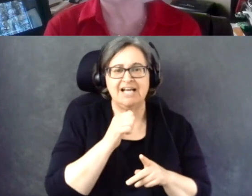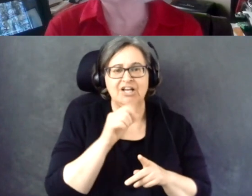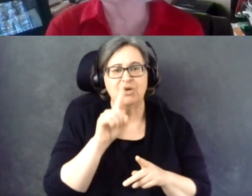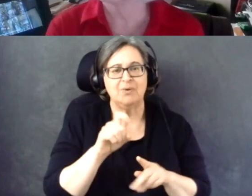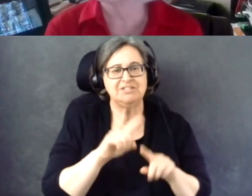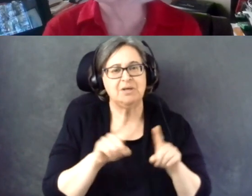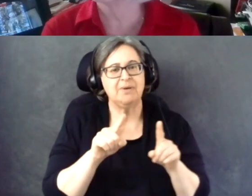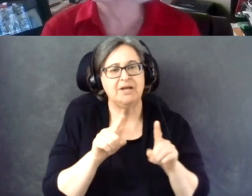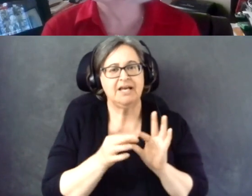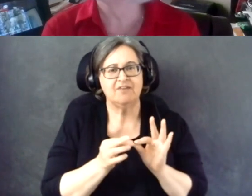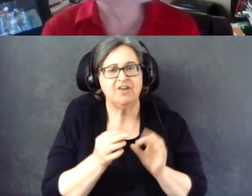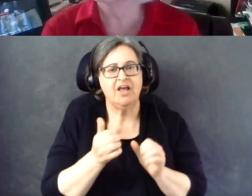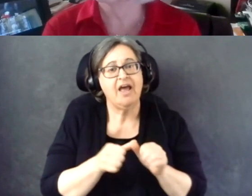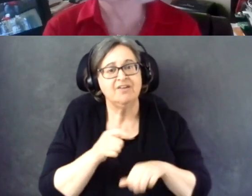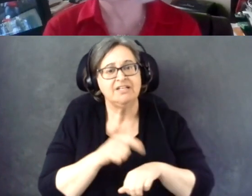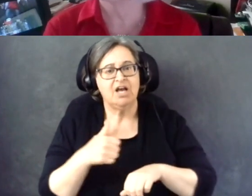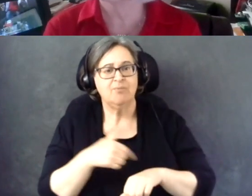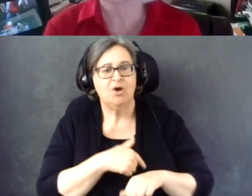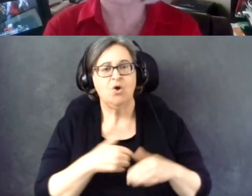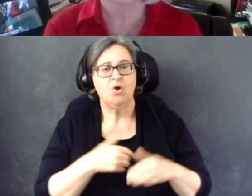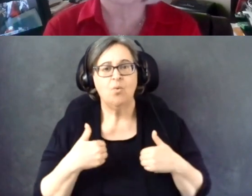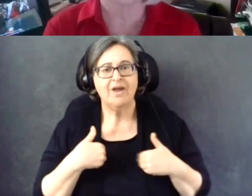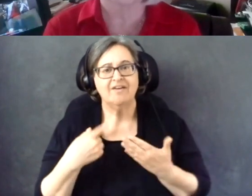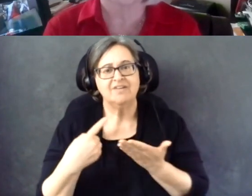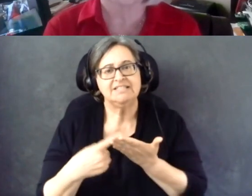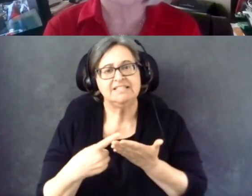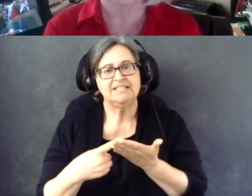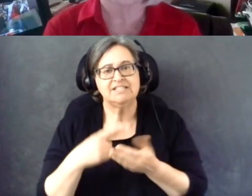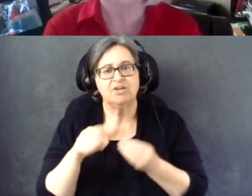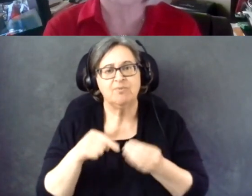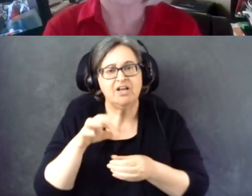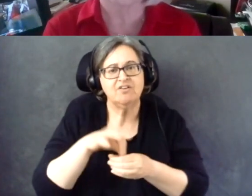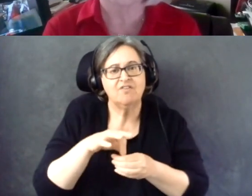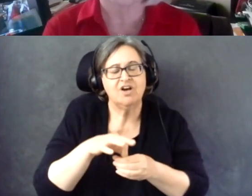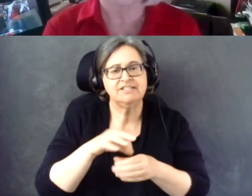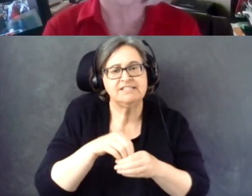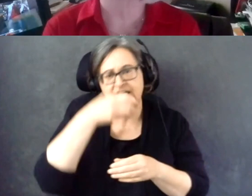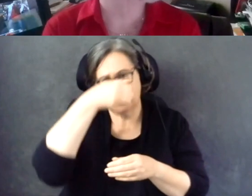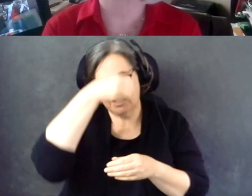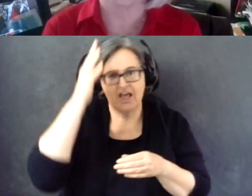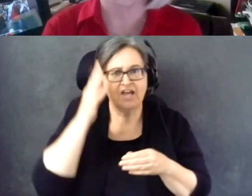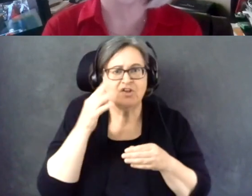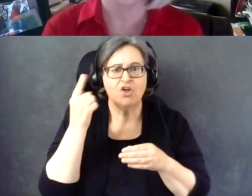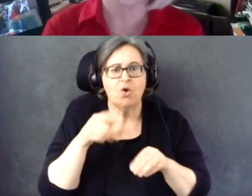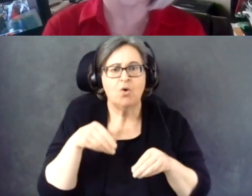Every time we have a discussion about voting in Alaska, they always provide time for people